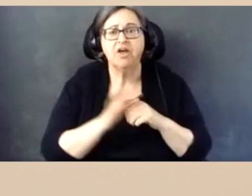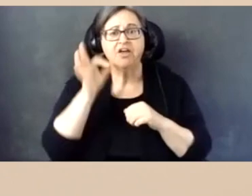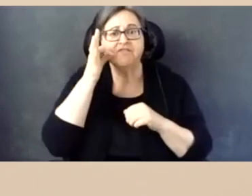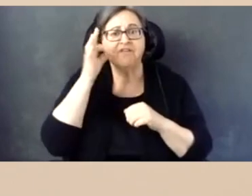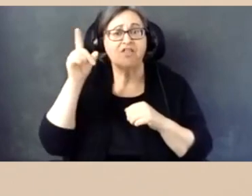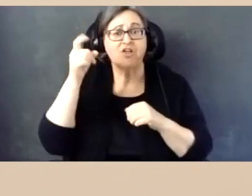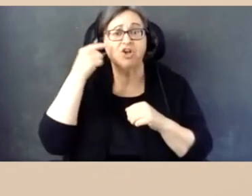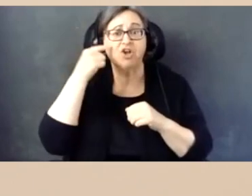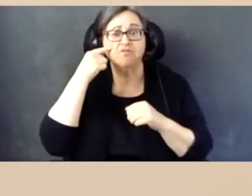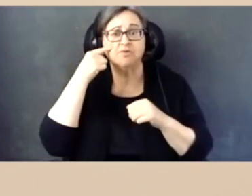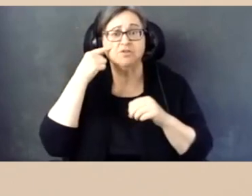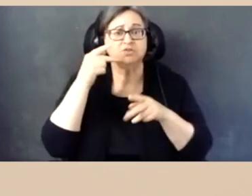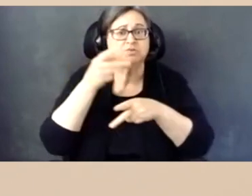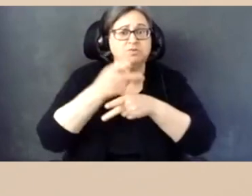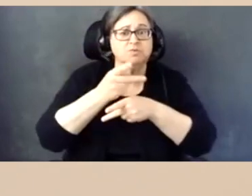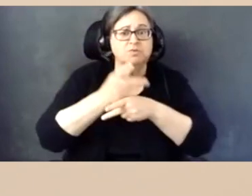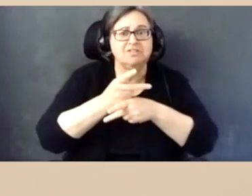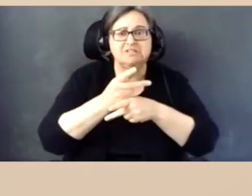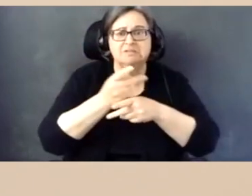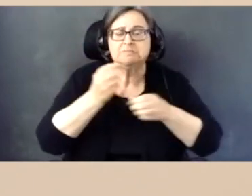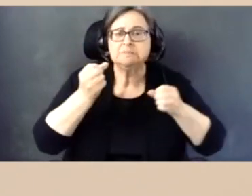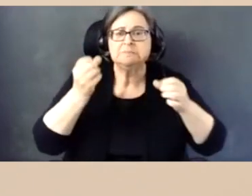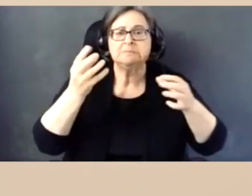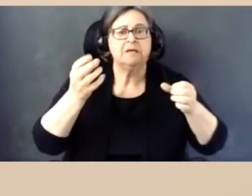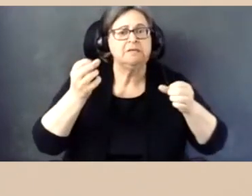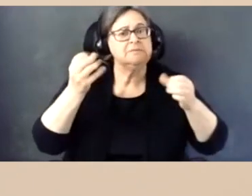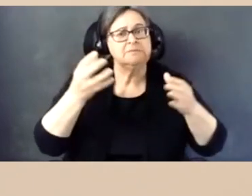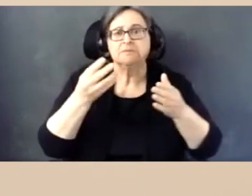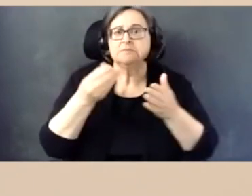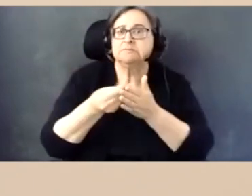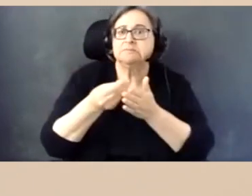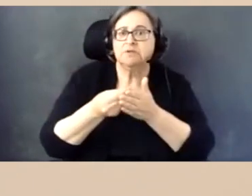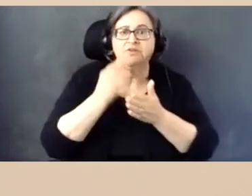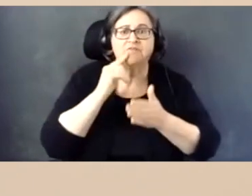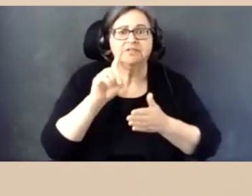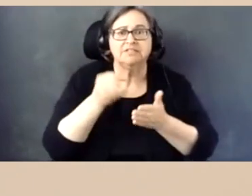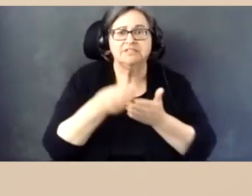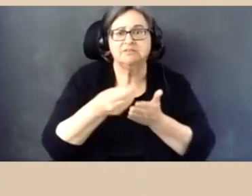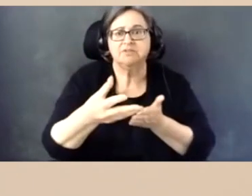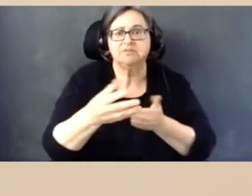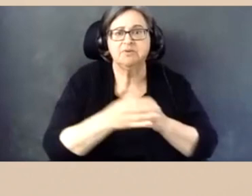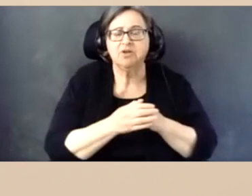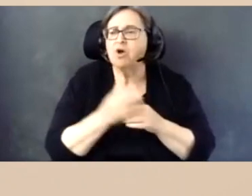government oversees billions of dollars in disability related spending, why don't candidates